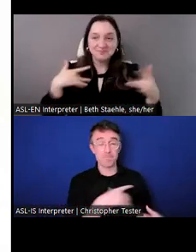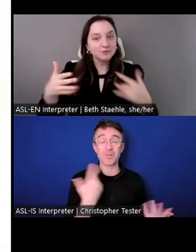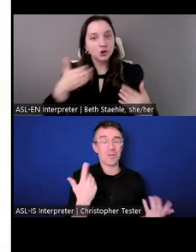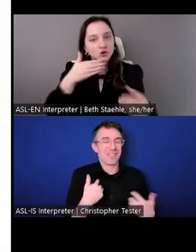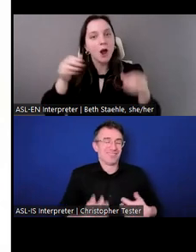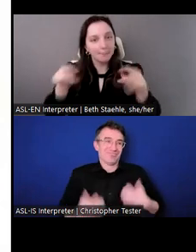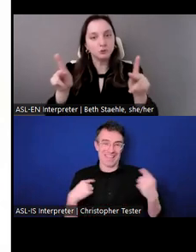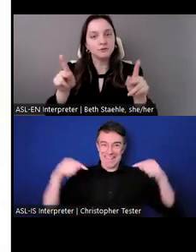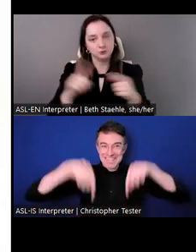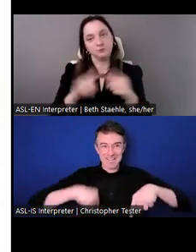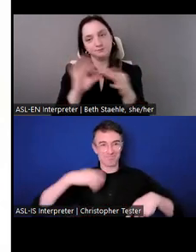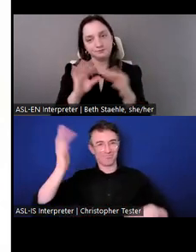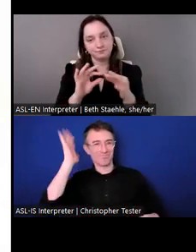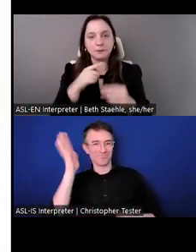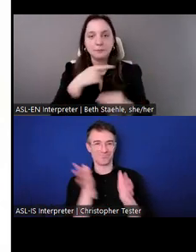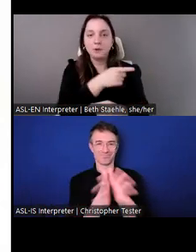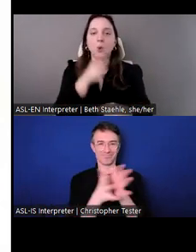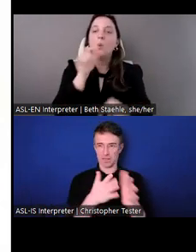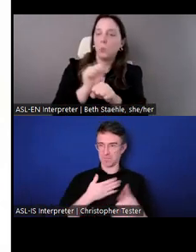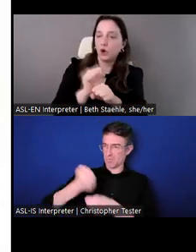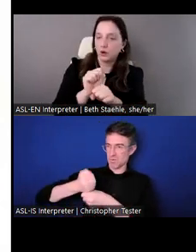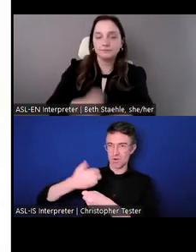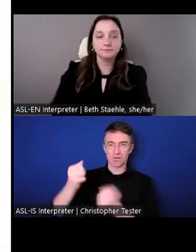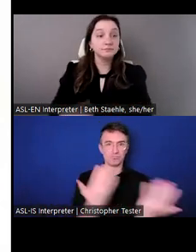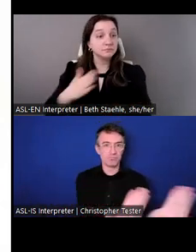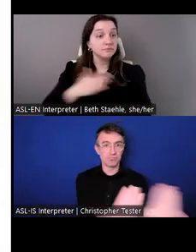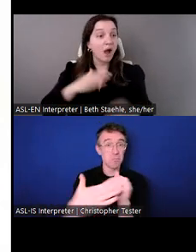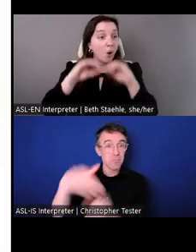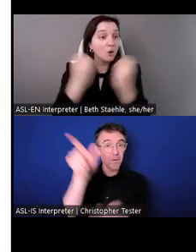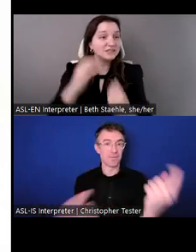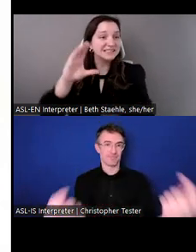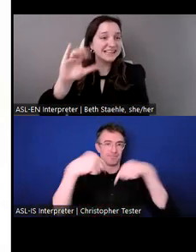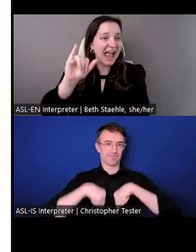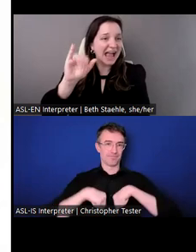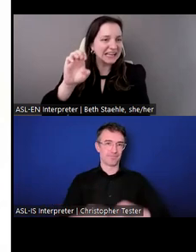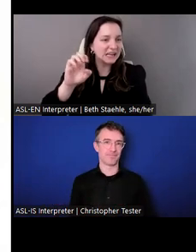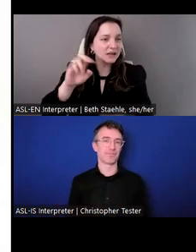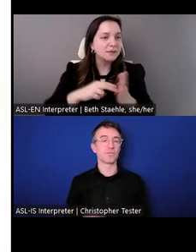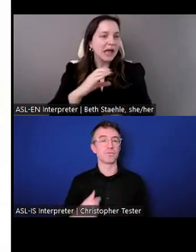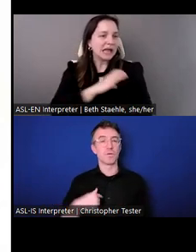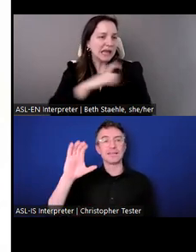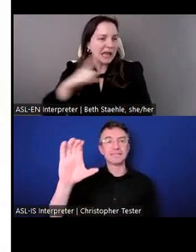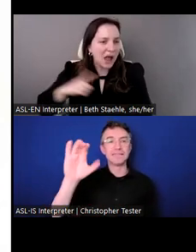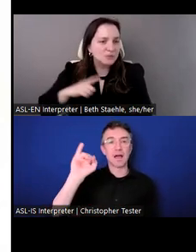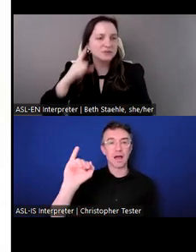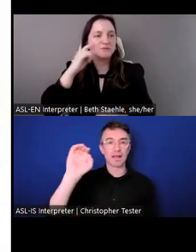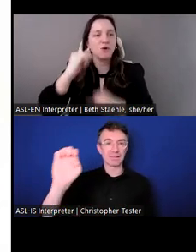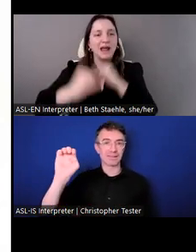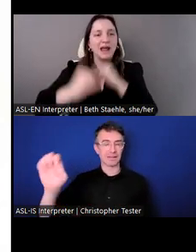I work at an organization called CIEE, council for international educational exchange.